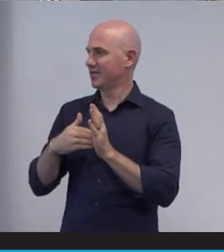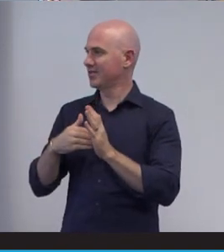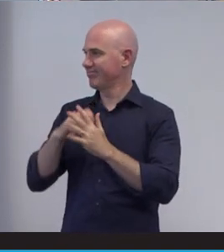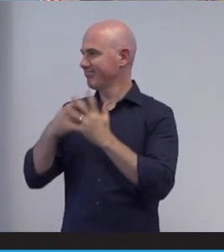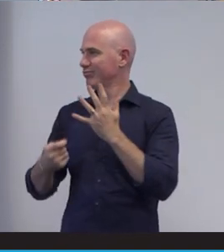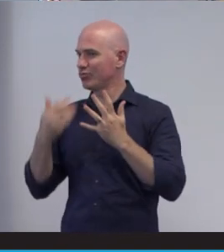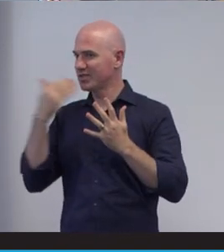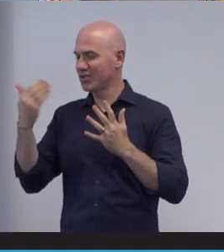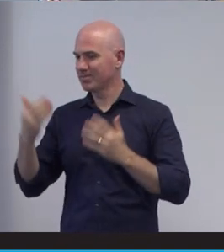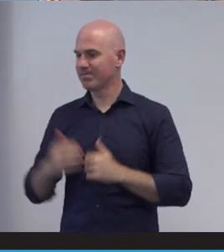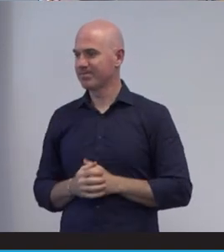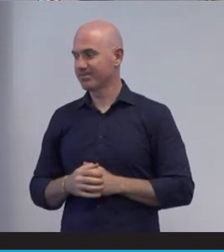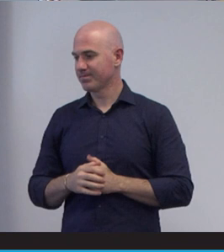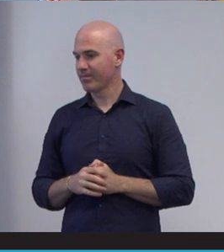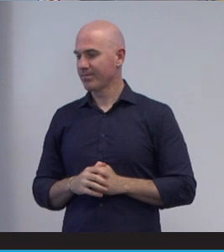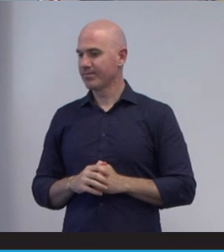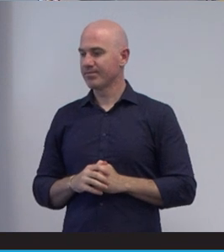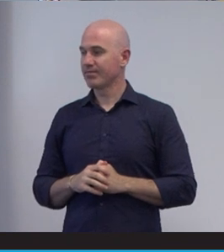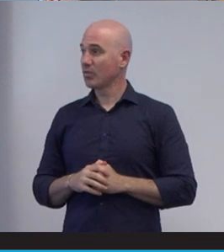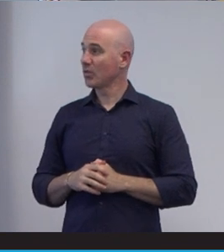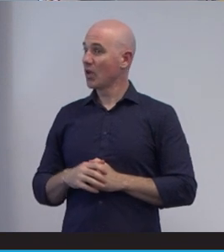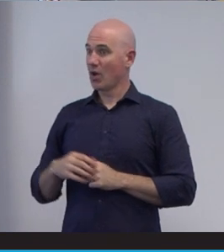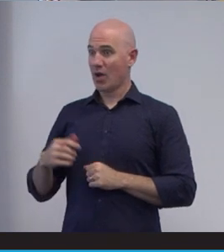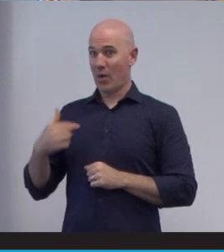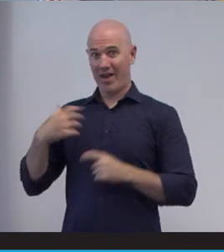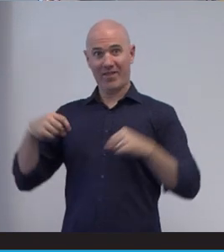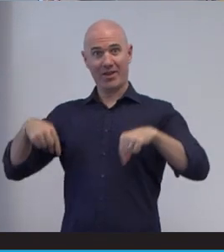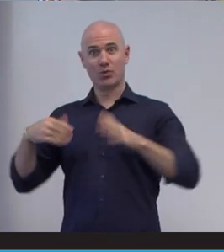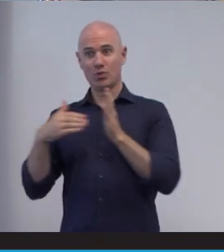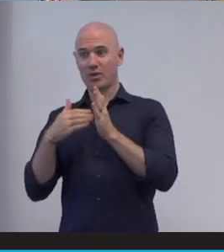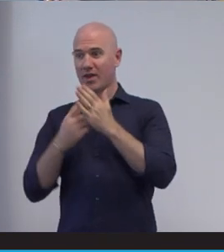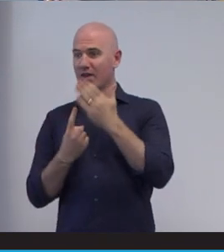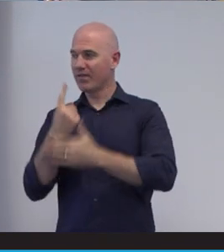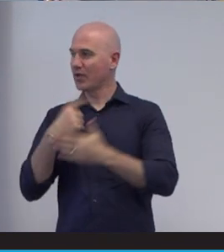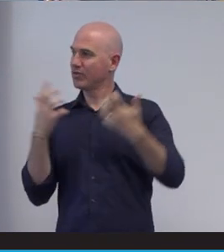We're holding today's event to align with Disability Action Week. This is a week